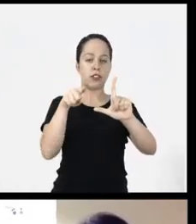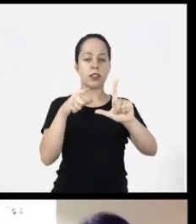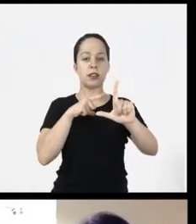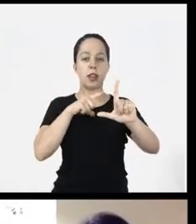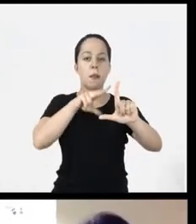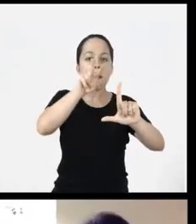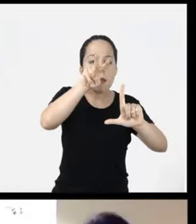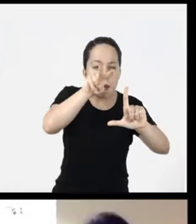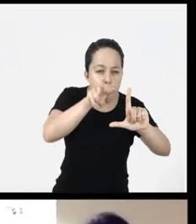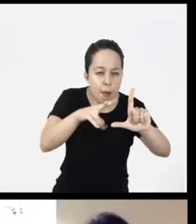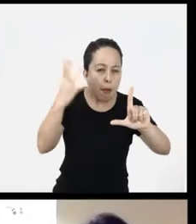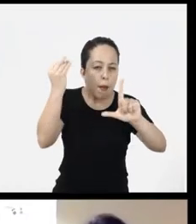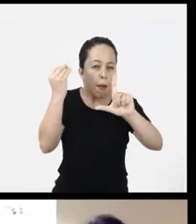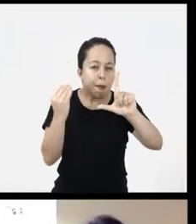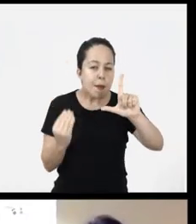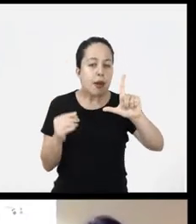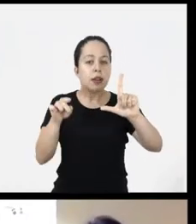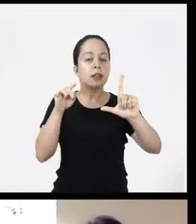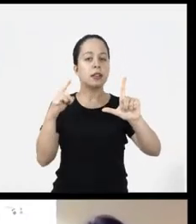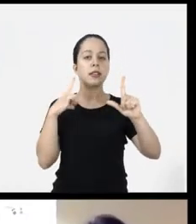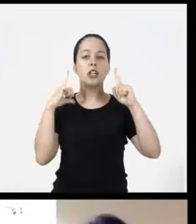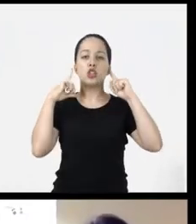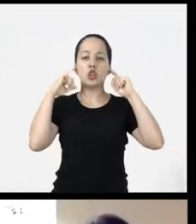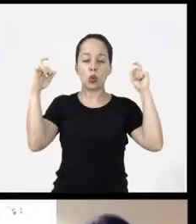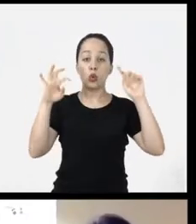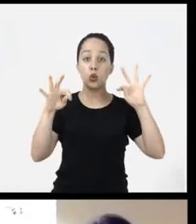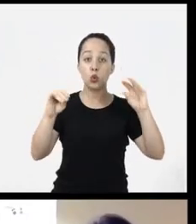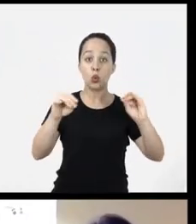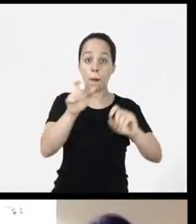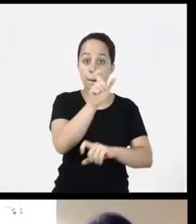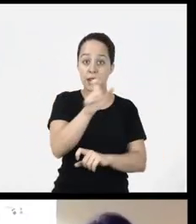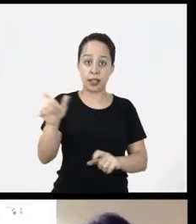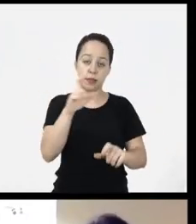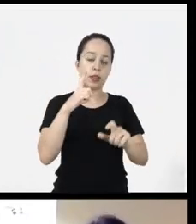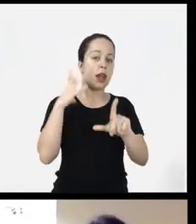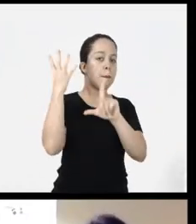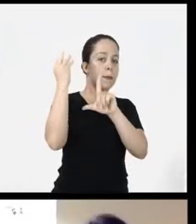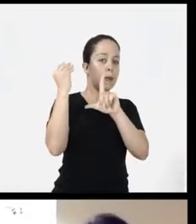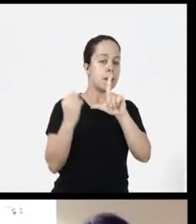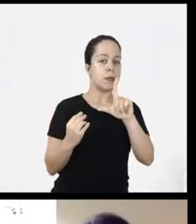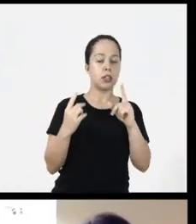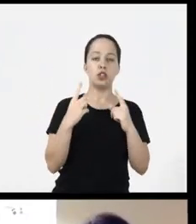interacts with the operating system and she will sonorize all the information that is